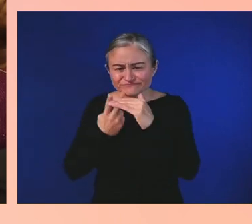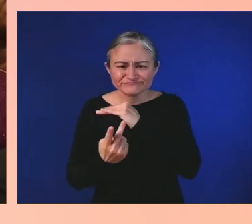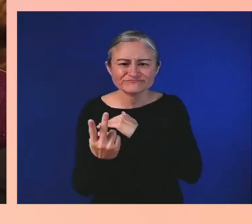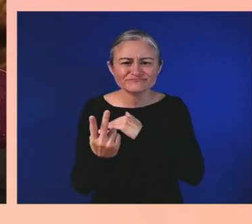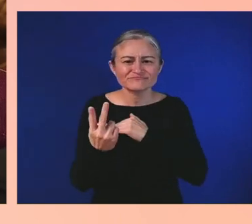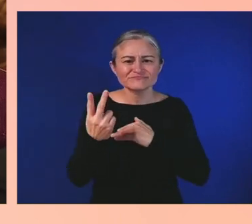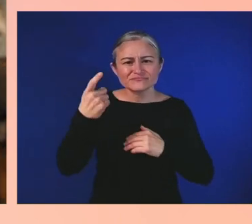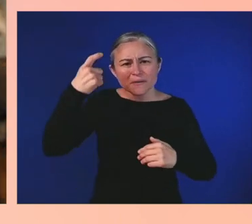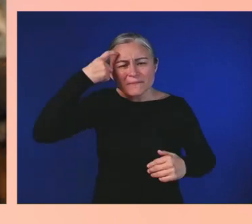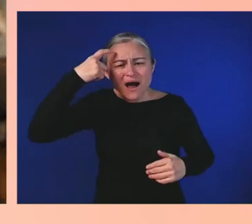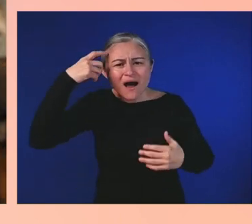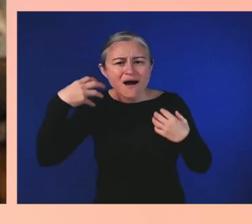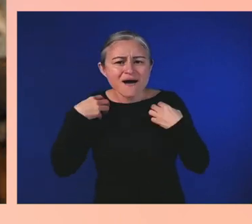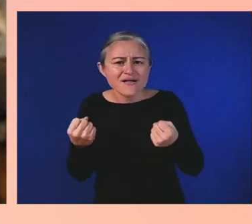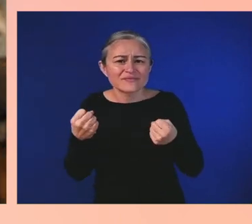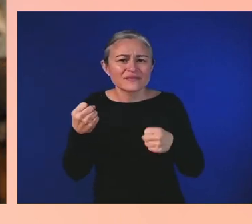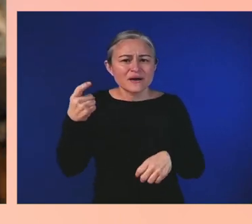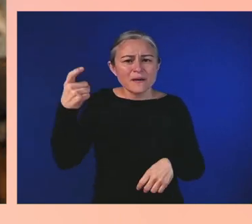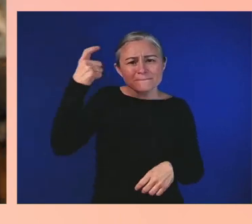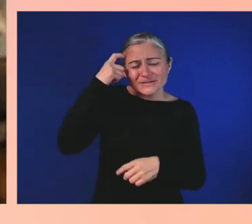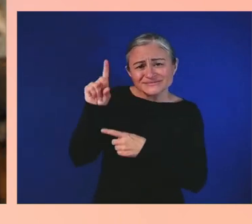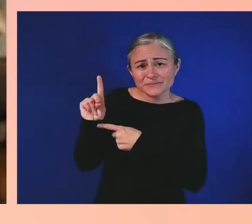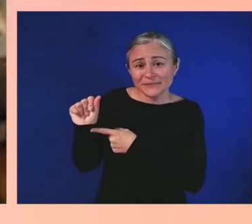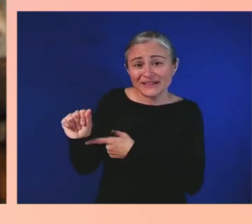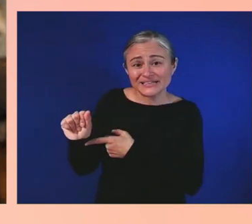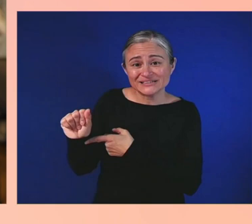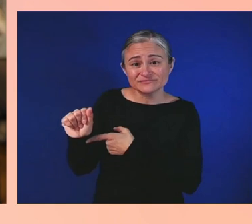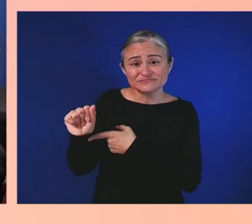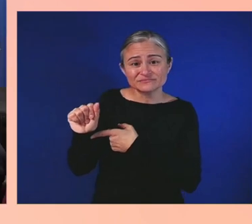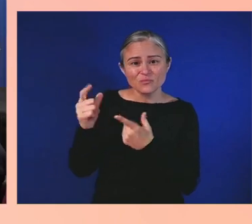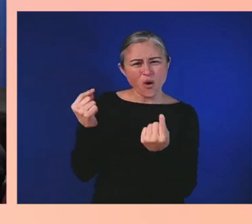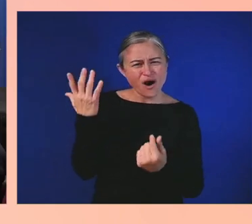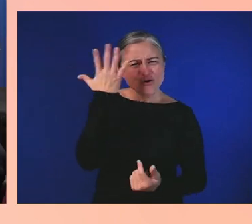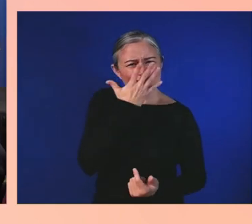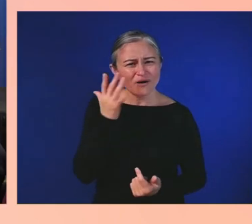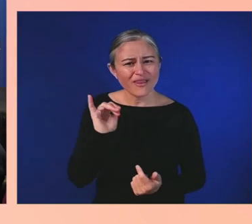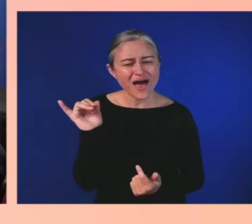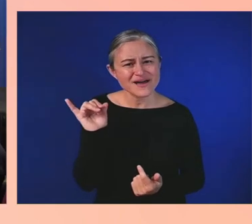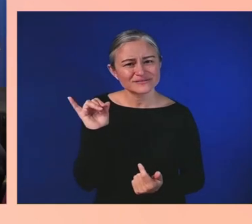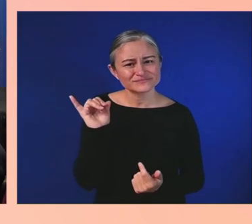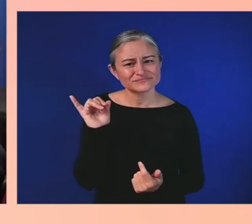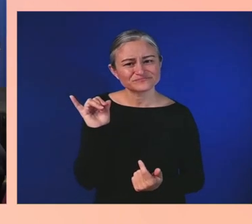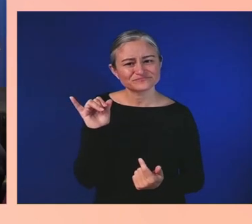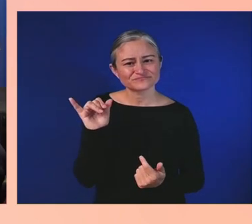Usually when you have one disability, you have a few, especially learning disabilities. So I had a few,